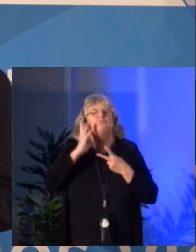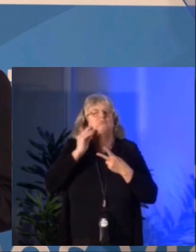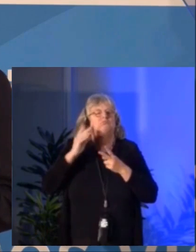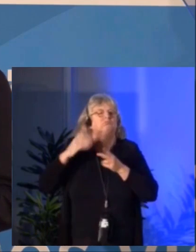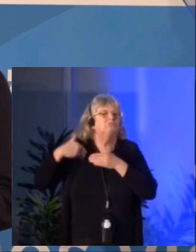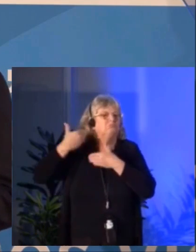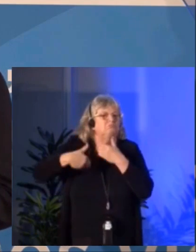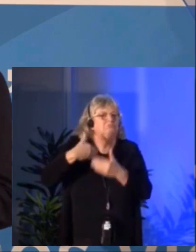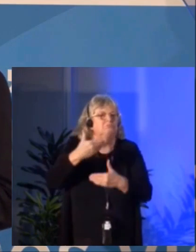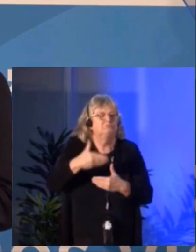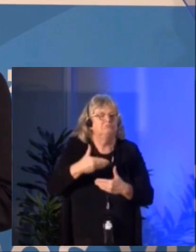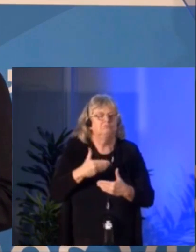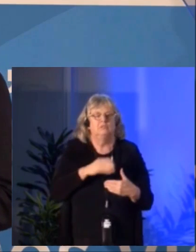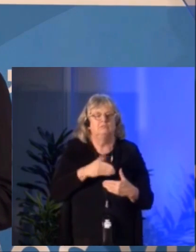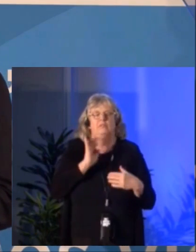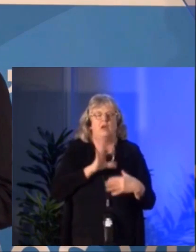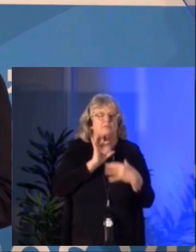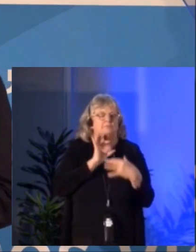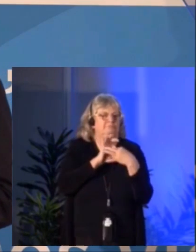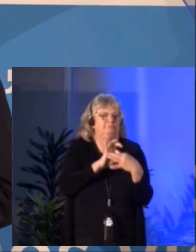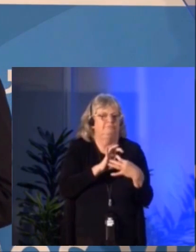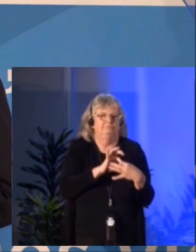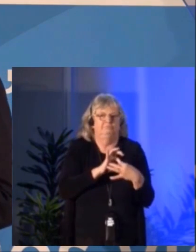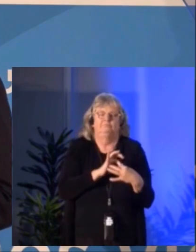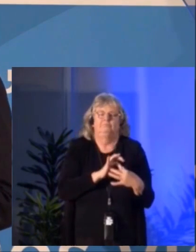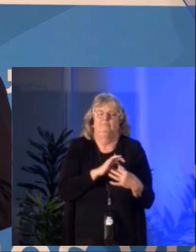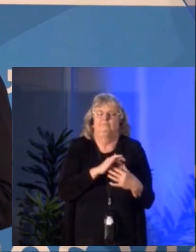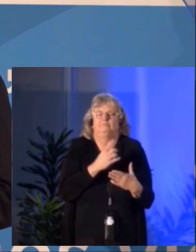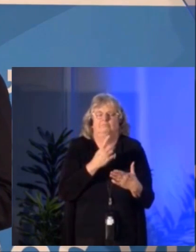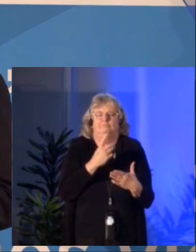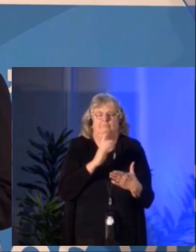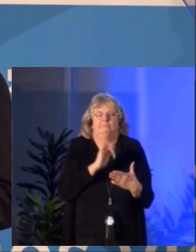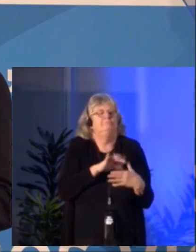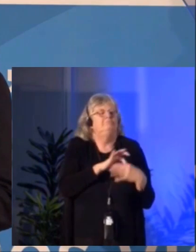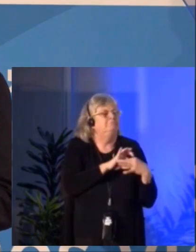of the aspirations and observations that are currently shaping our work at the Council.